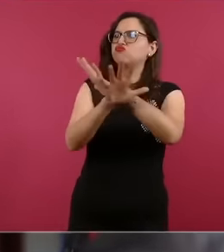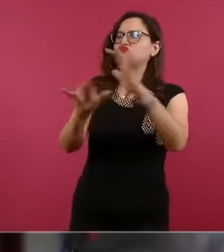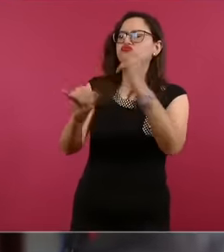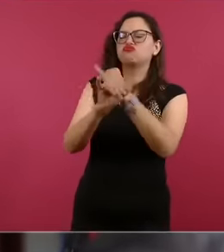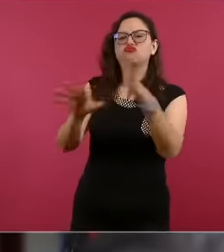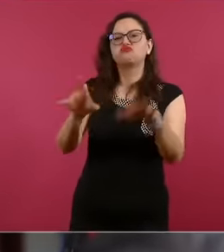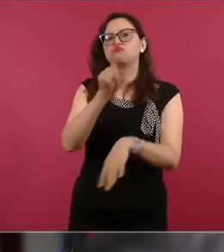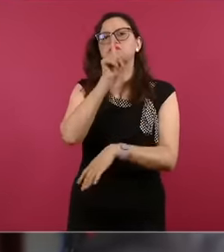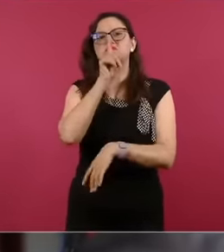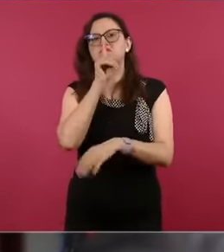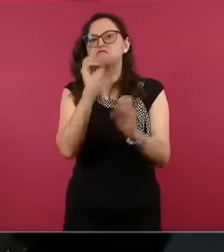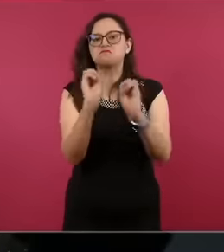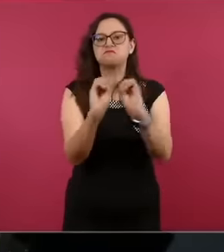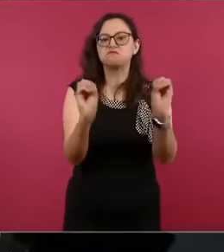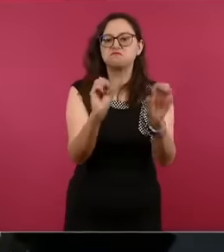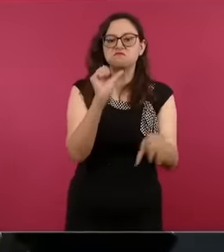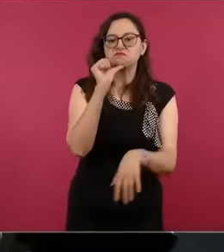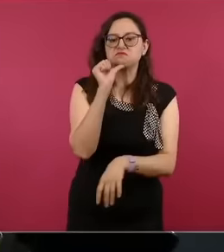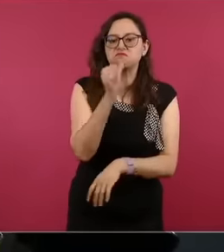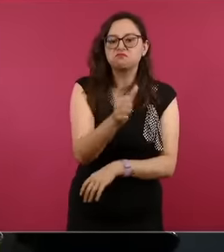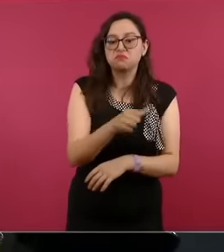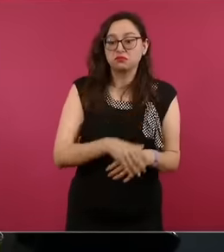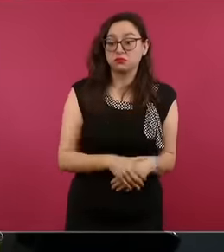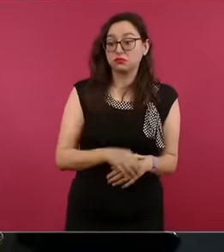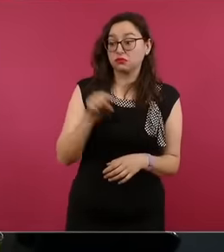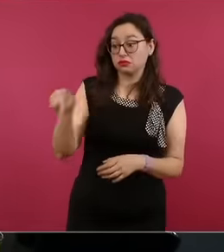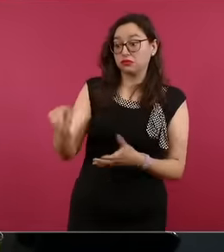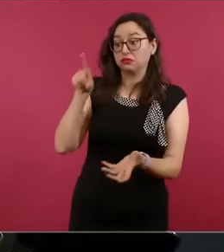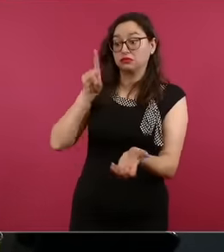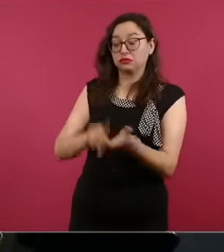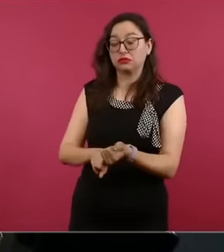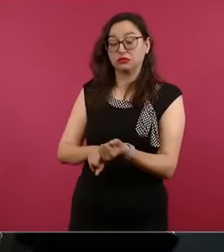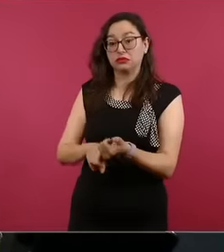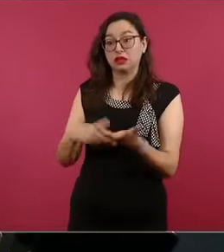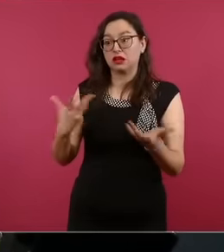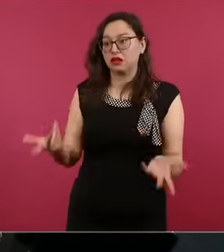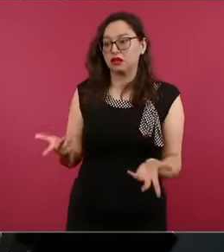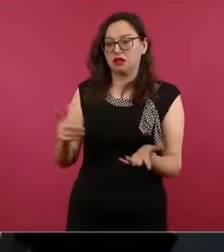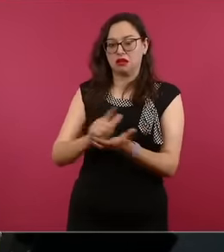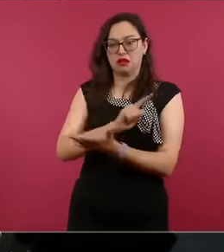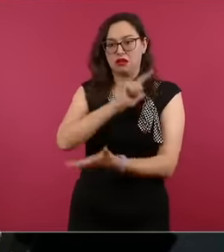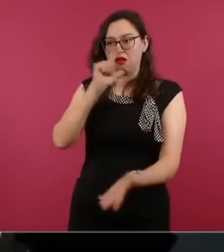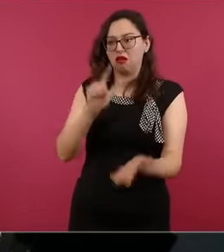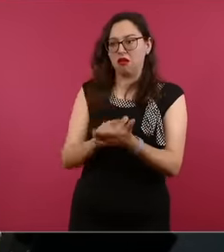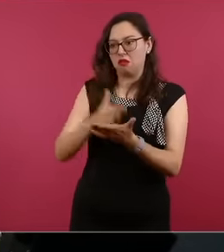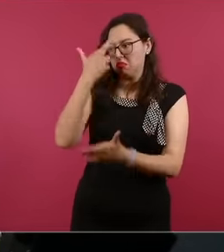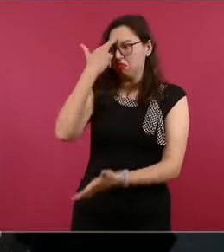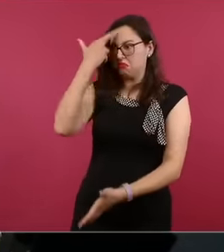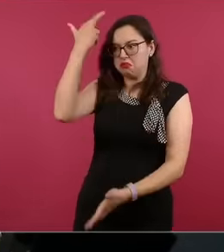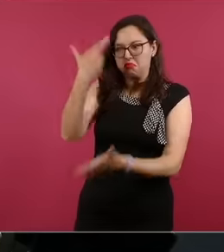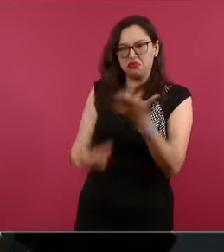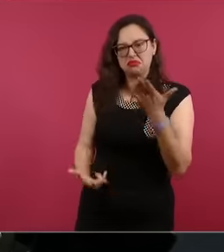Republic itself broke the Constitution and its own regulations and today the President is in prison, and